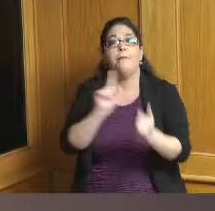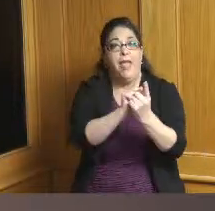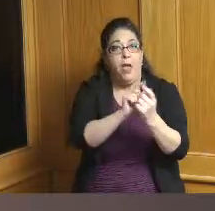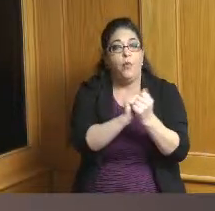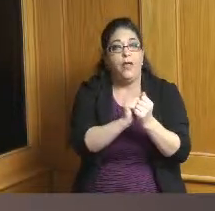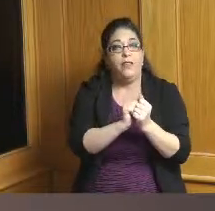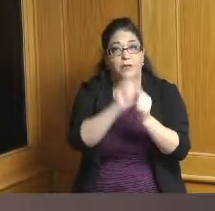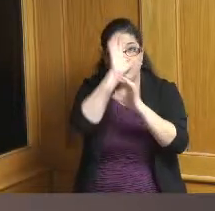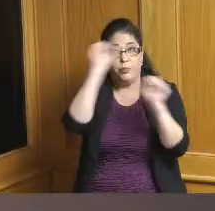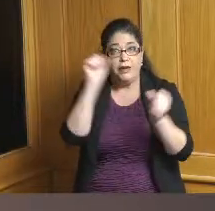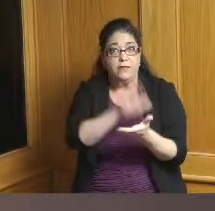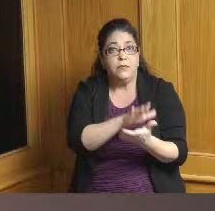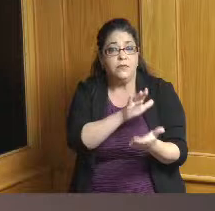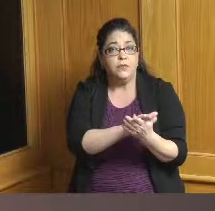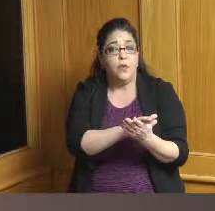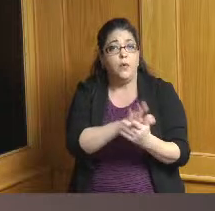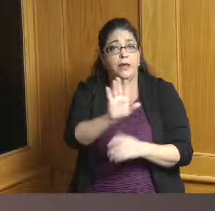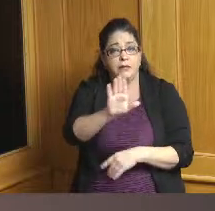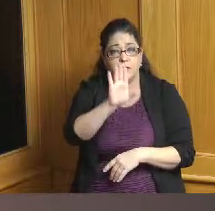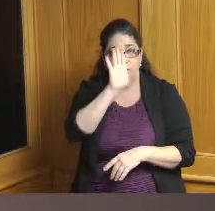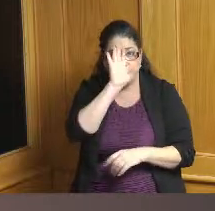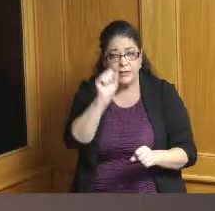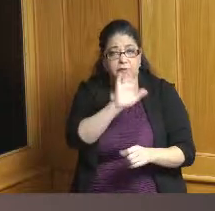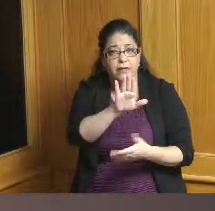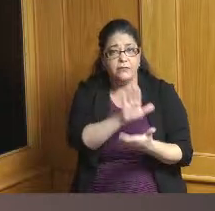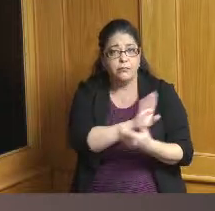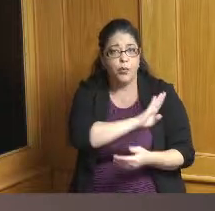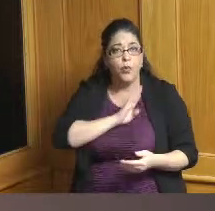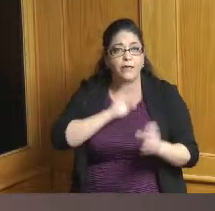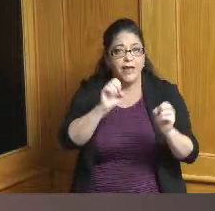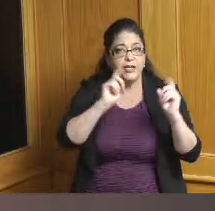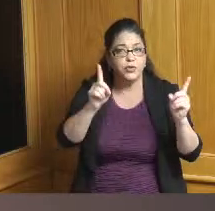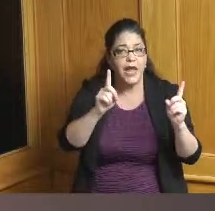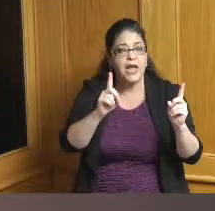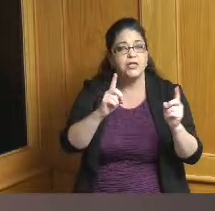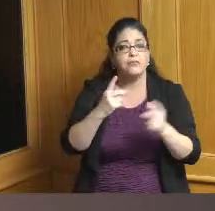the President of his board of education and they actually are entering into an agreement with